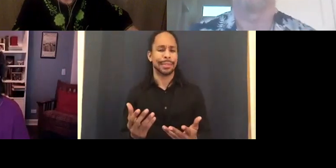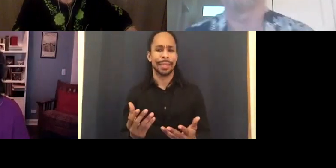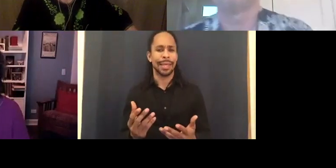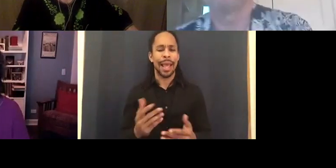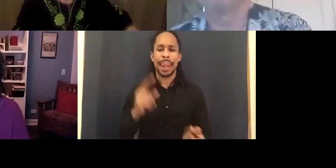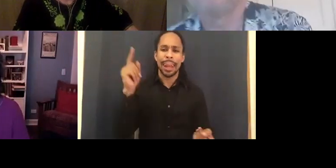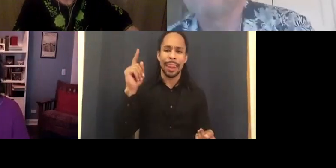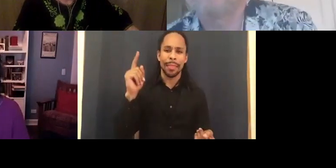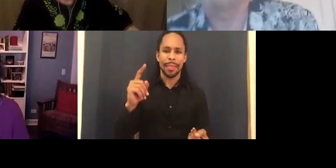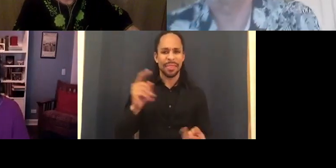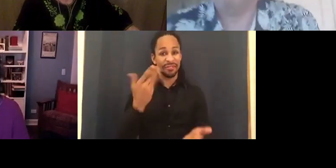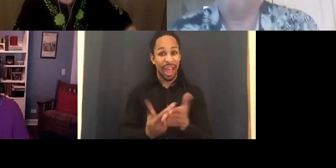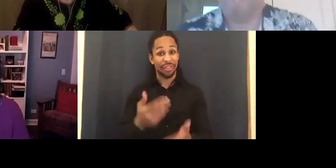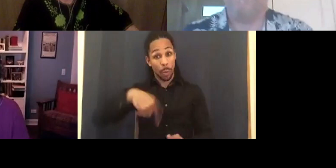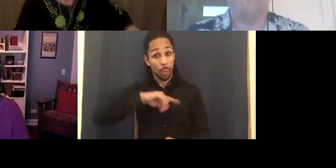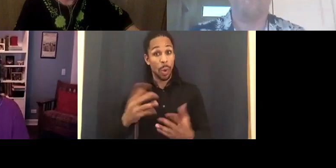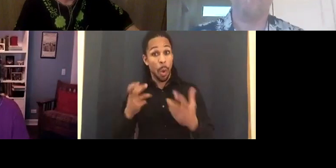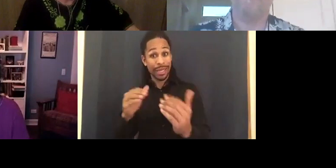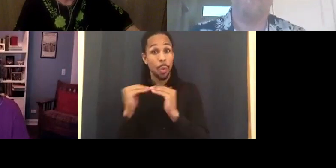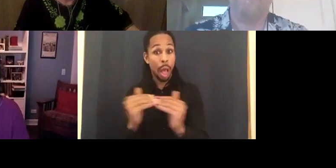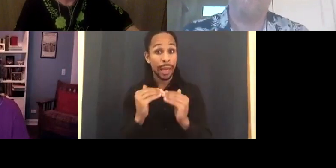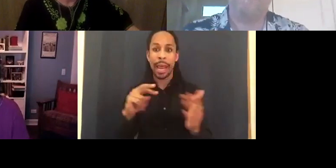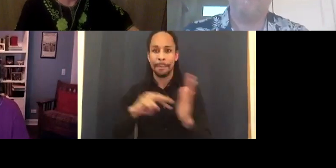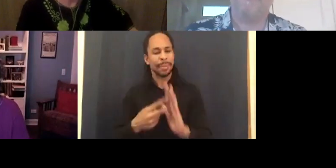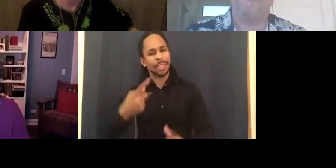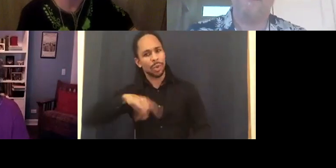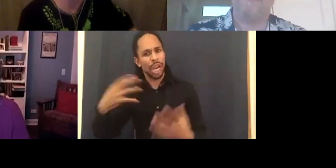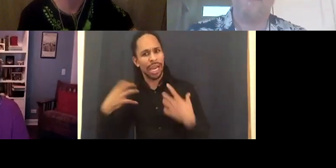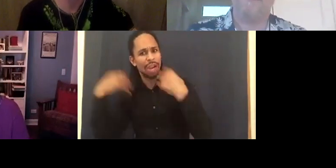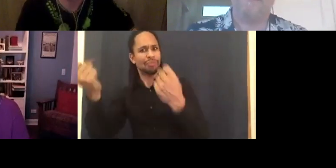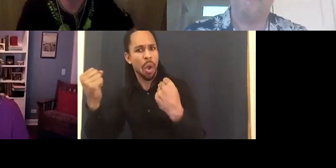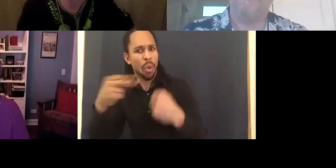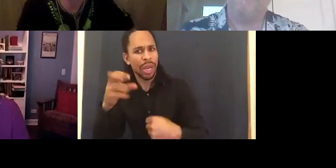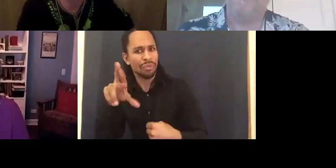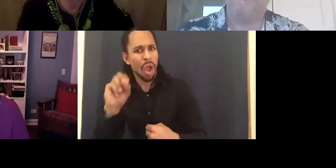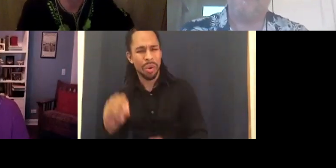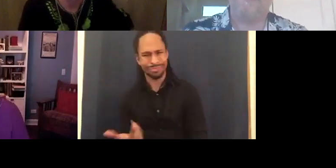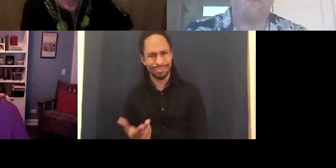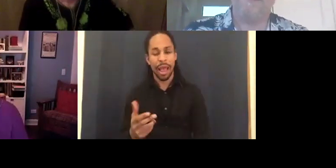us heroic which in turn is inspirational when all it is is average.